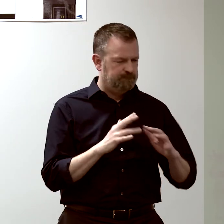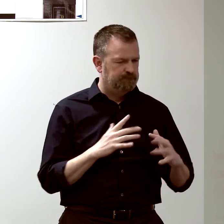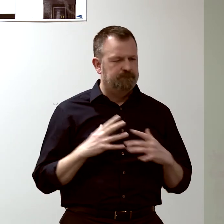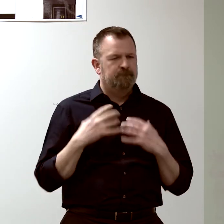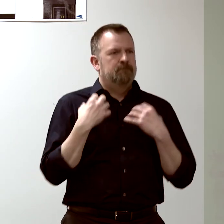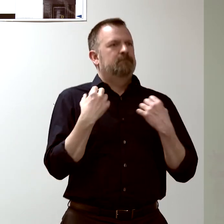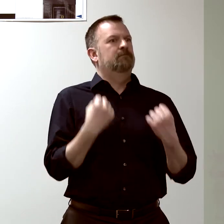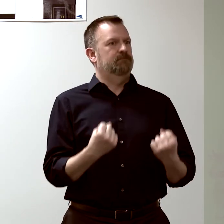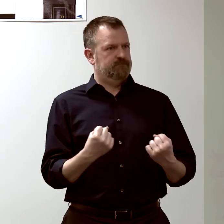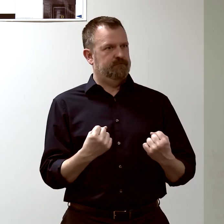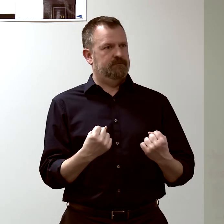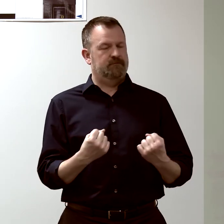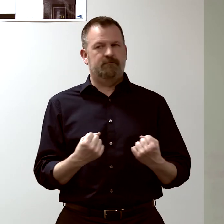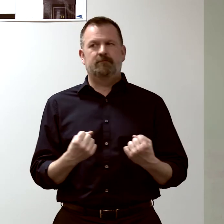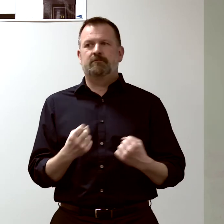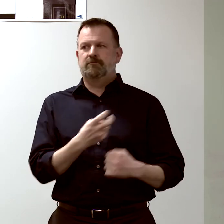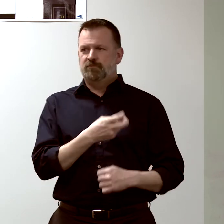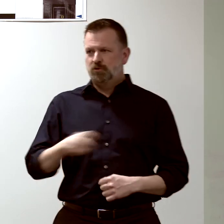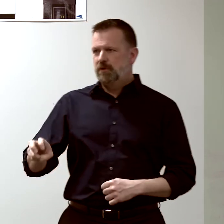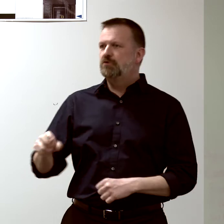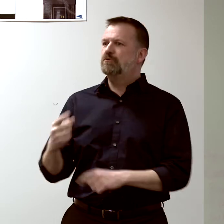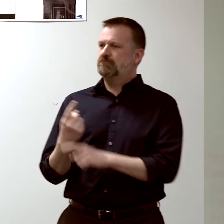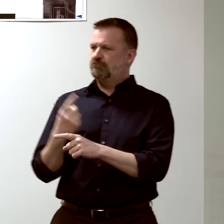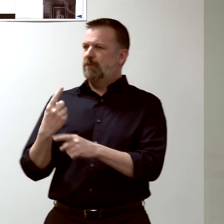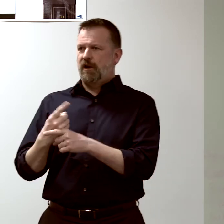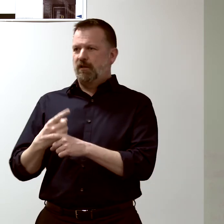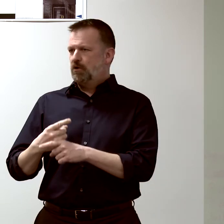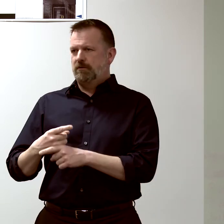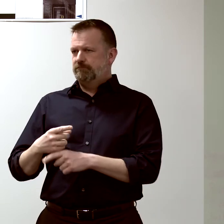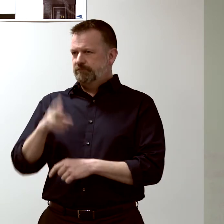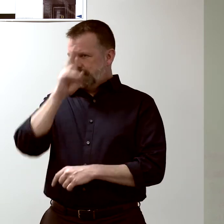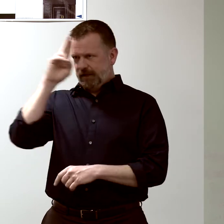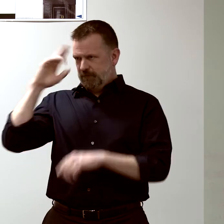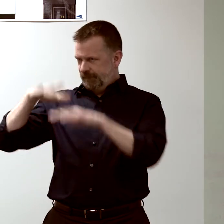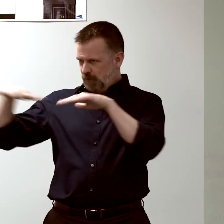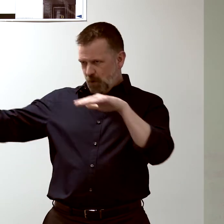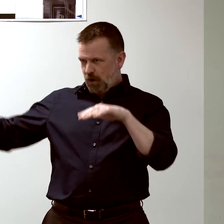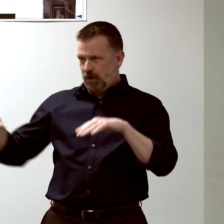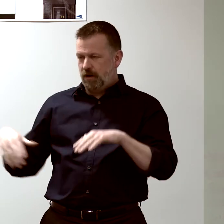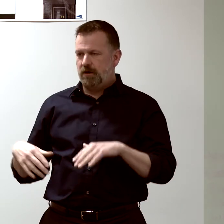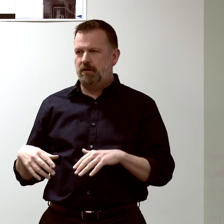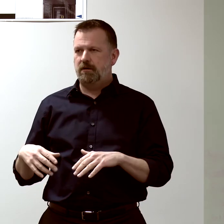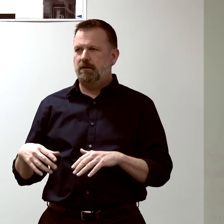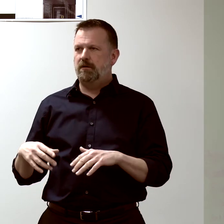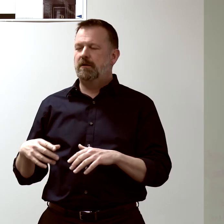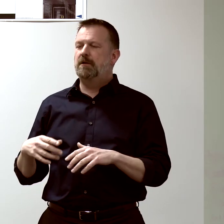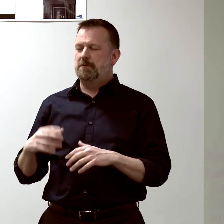"they get better and go to a regular medical floor,